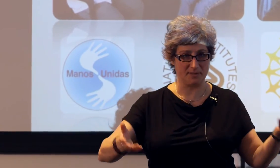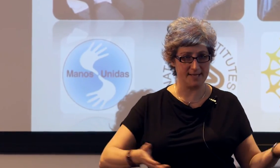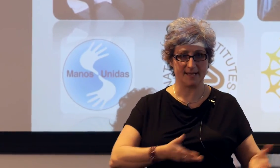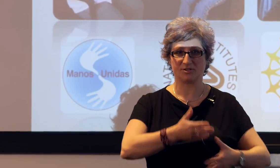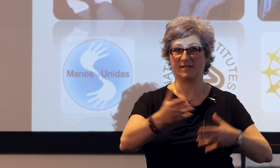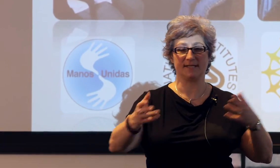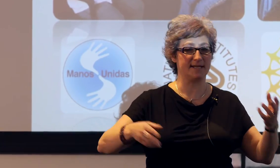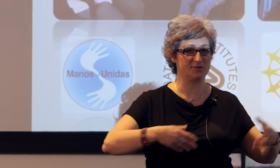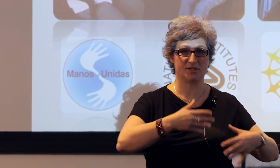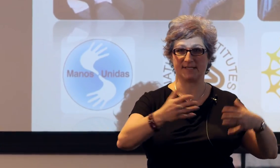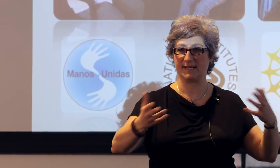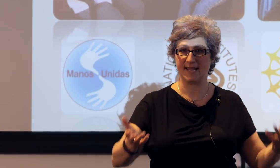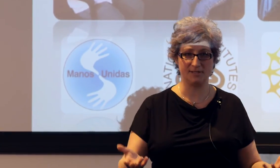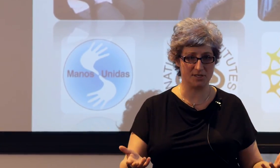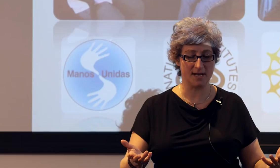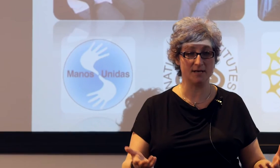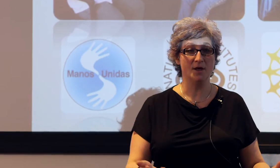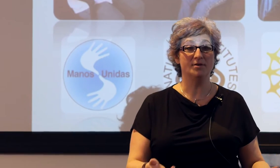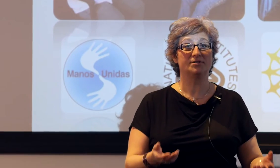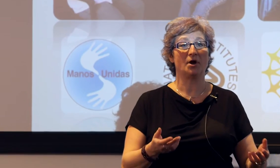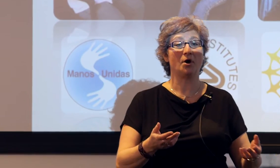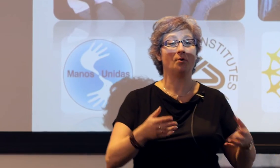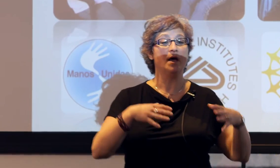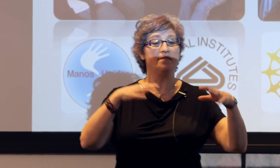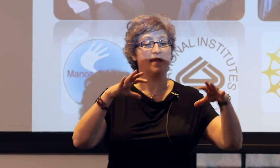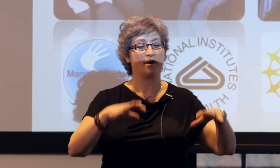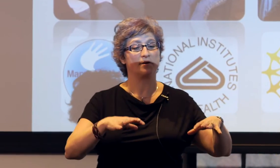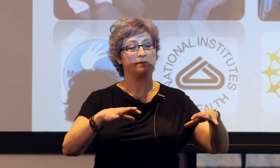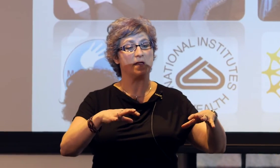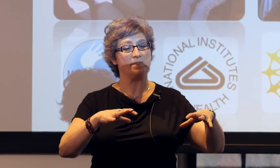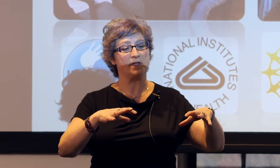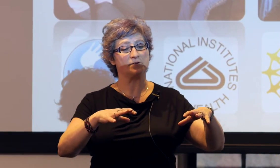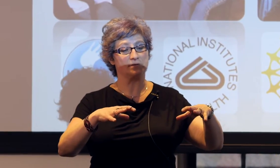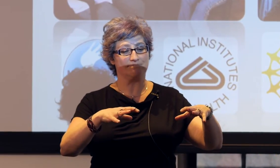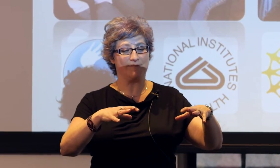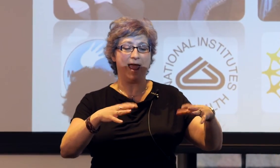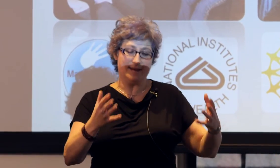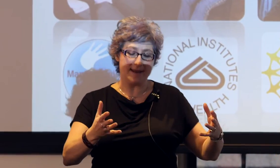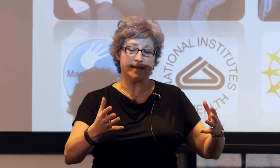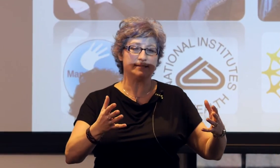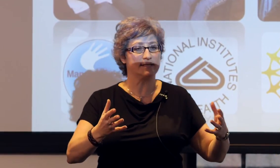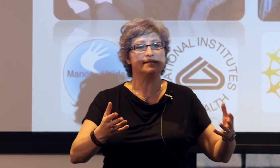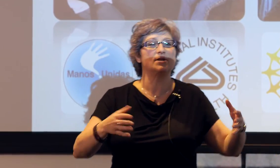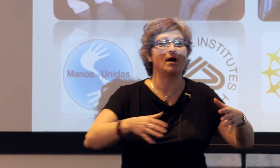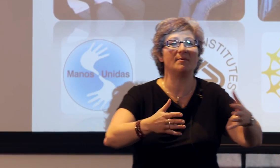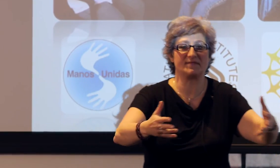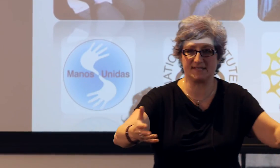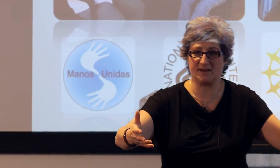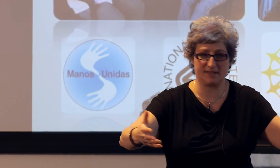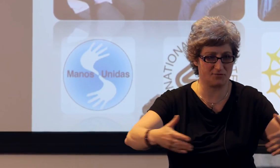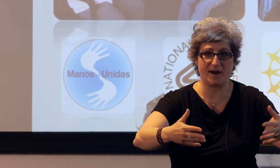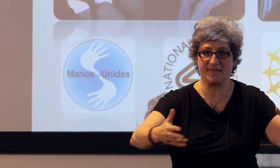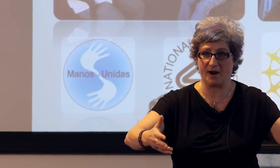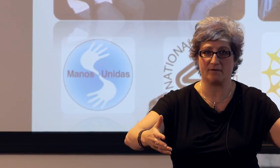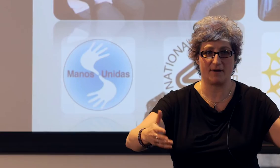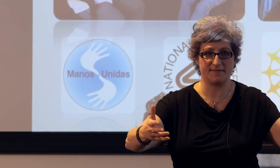these are play sessions, the kids are just engaged in, and kids tend to talk about the stuff that's right there,